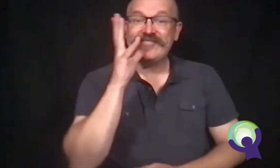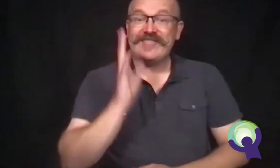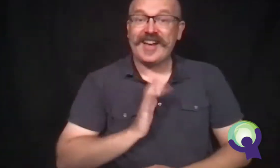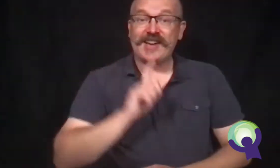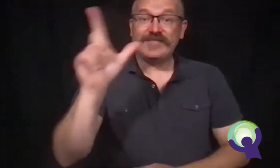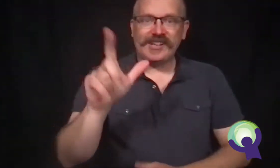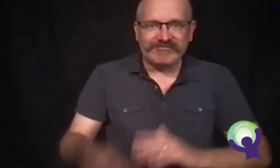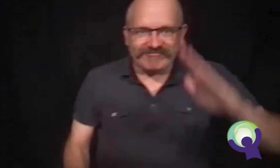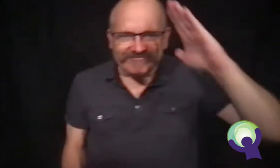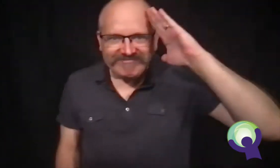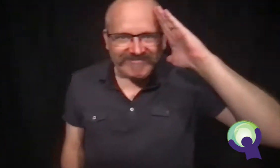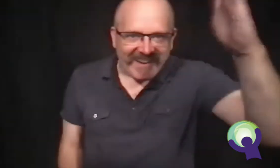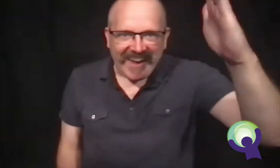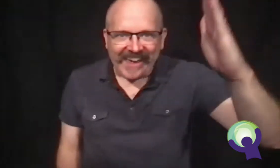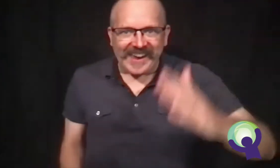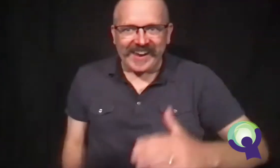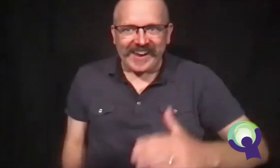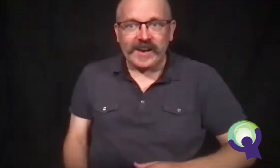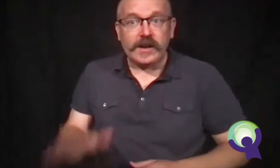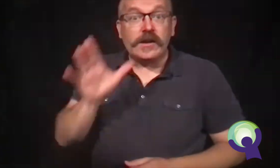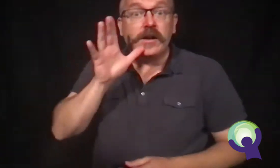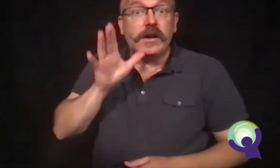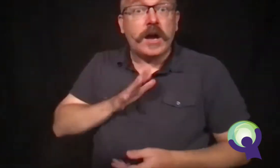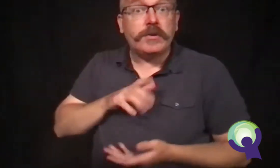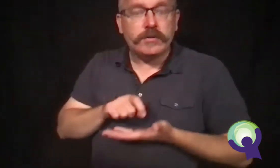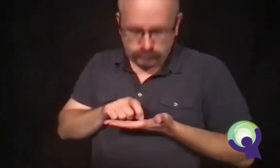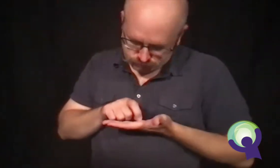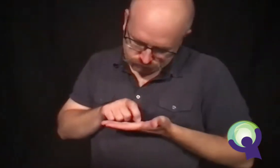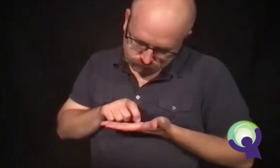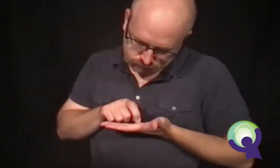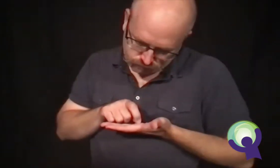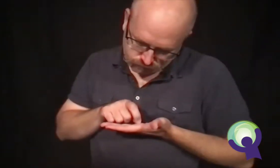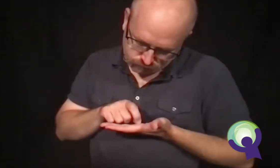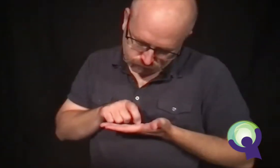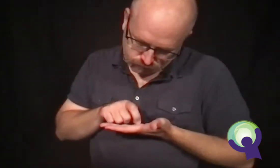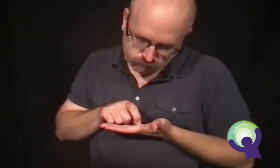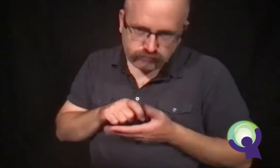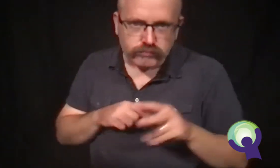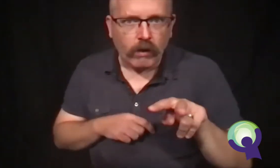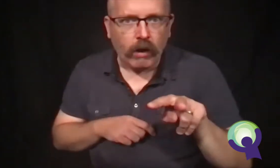Ron was already on his way to the front desk. He put the books on the counter.